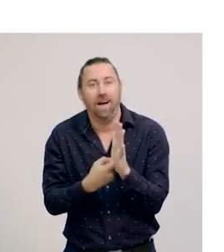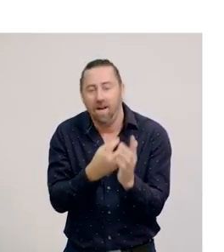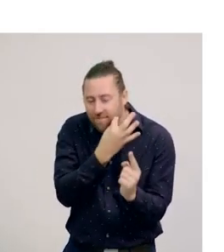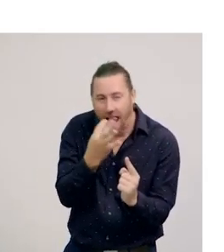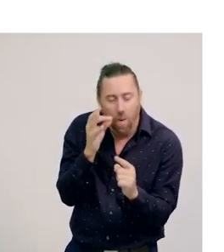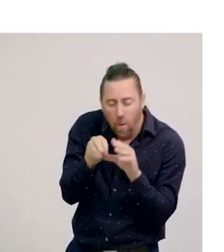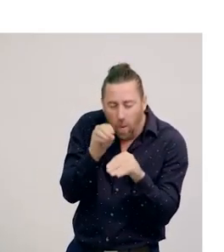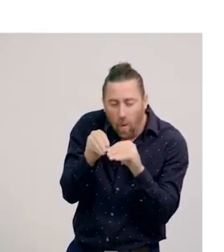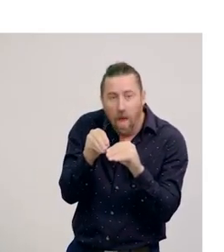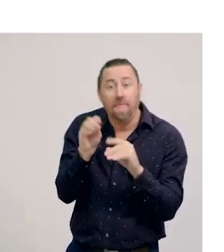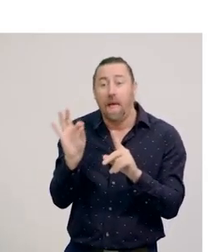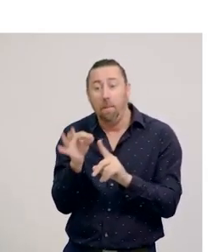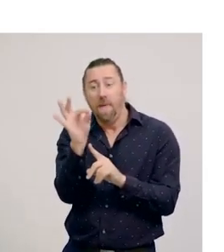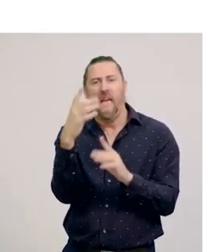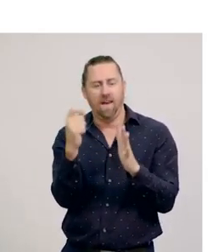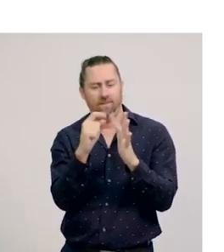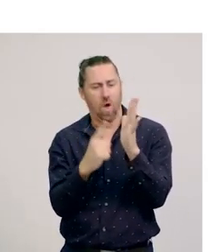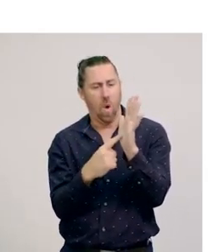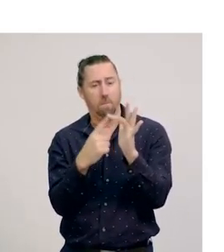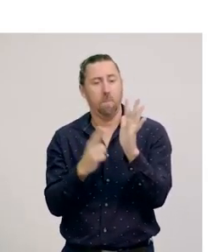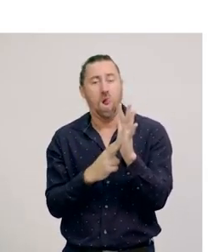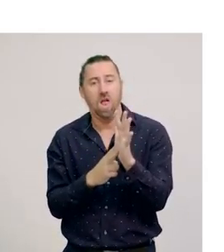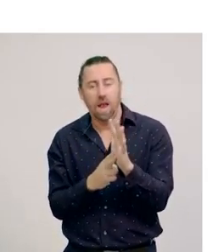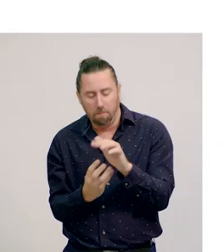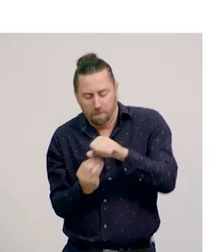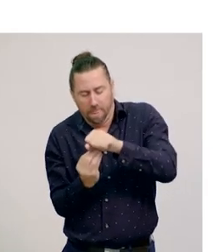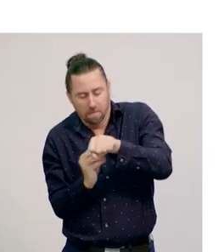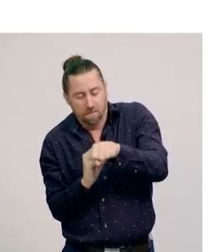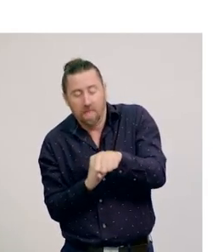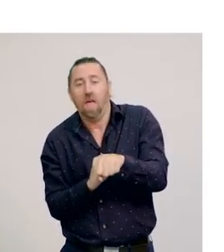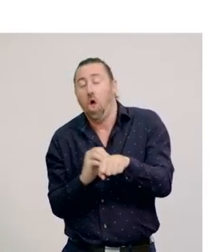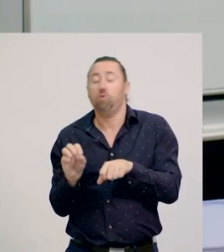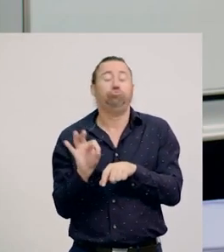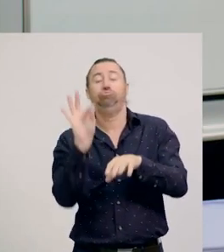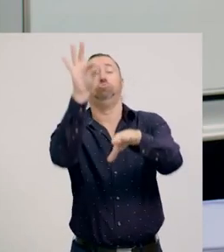bees carry pollen that sticks to their body during their visit to other plants.